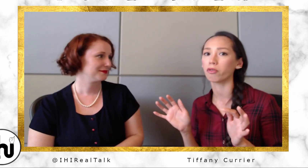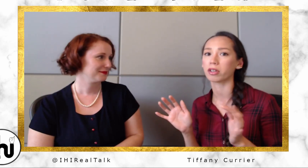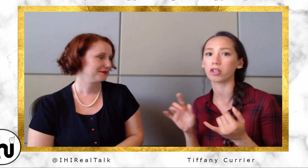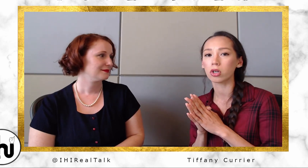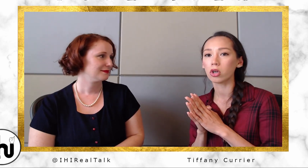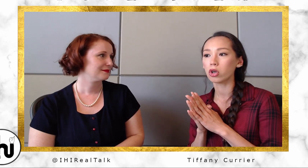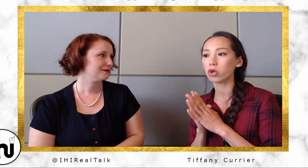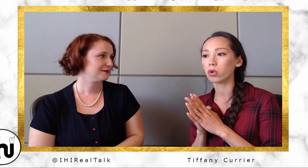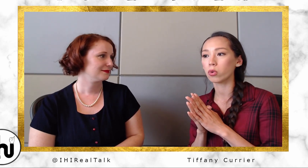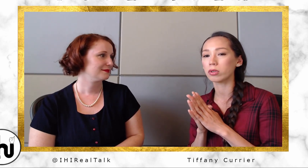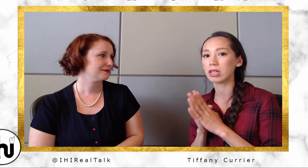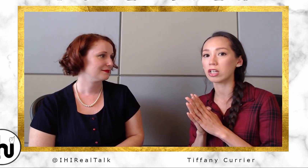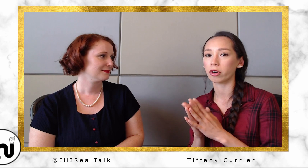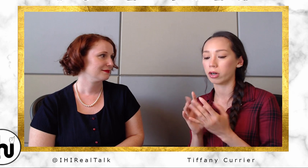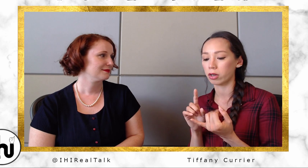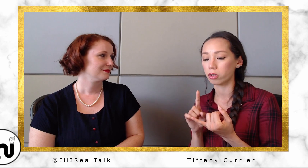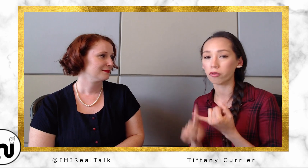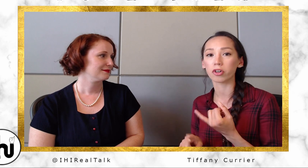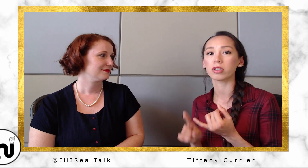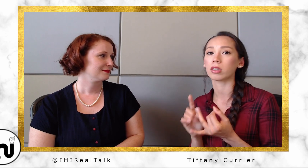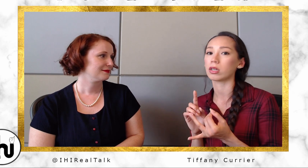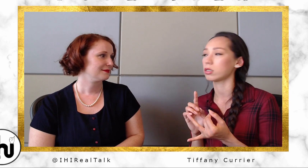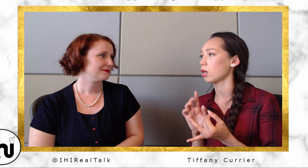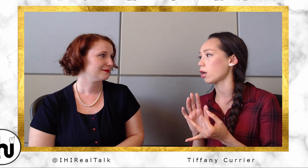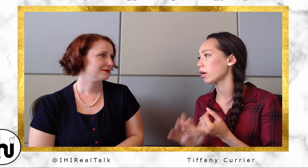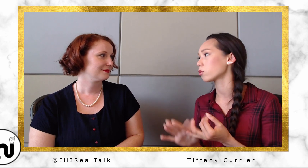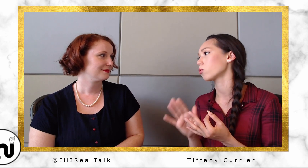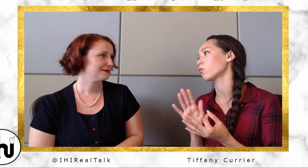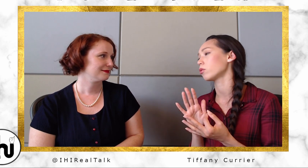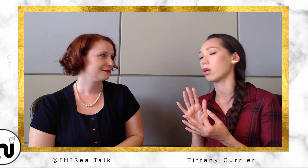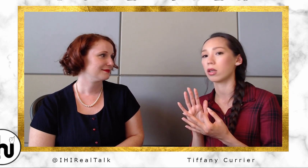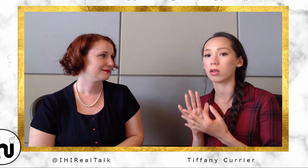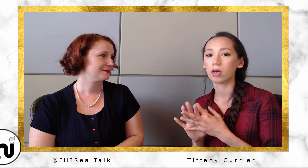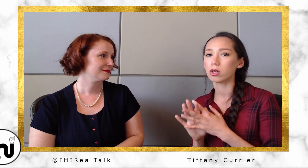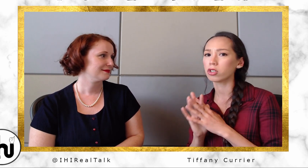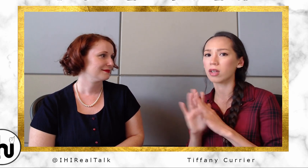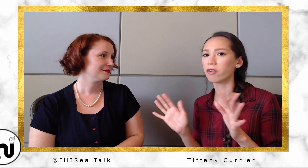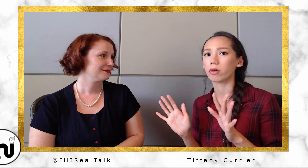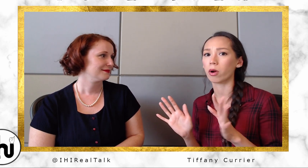country, who teach in universities and high schools and just everywhere, right.